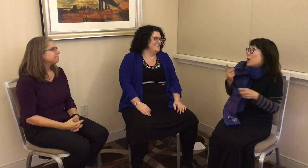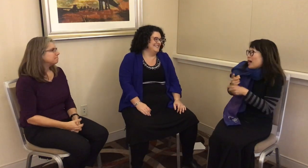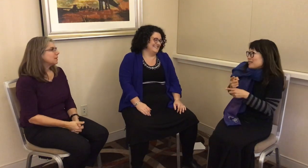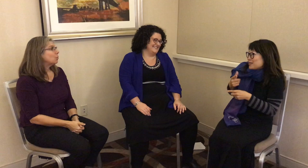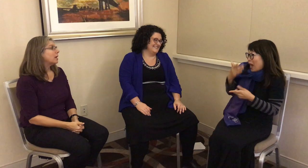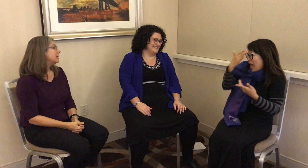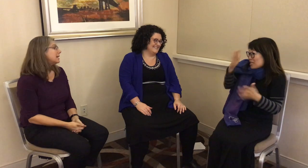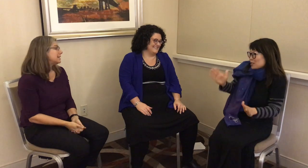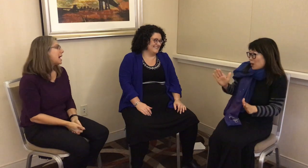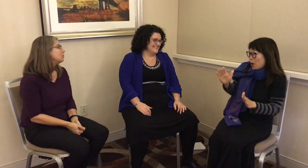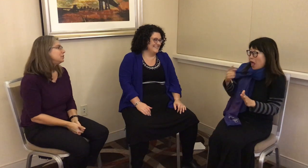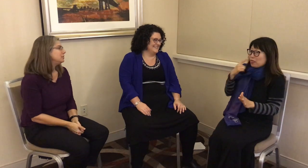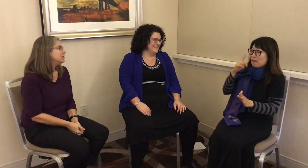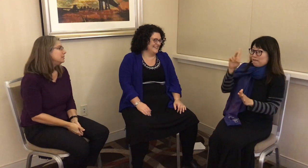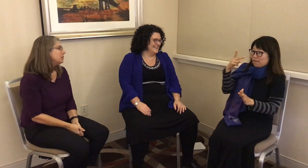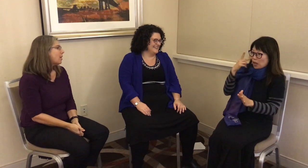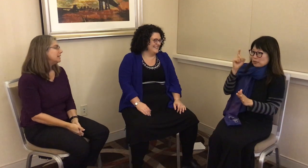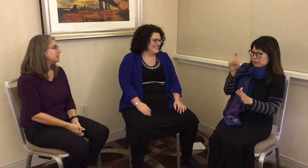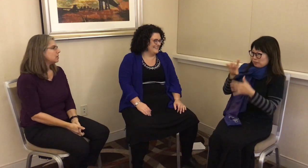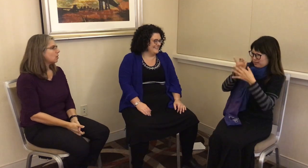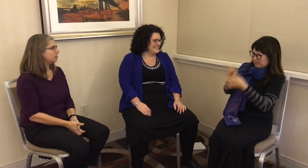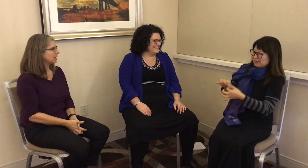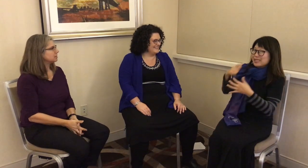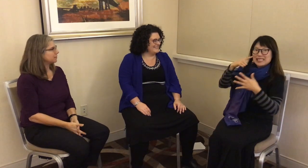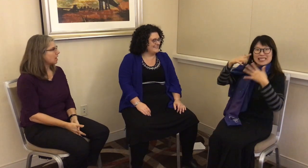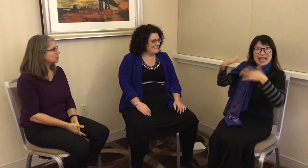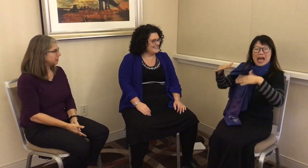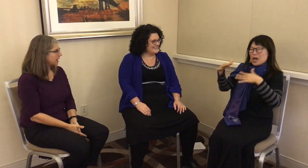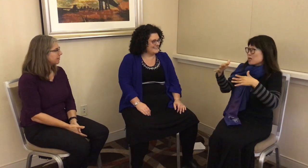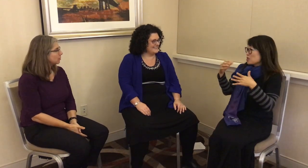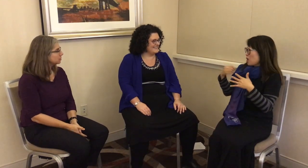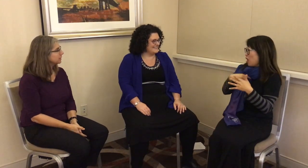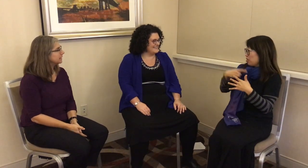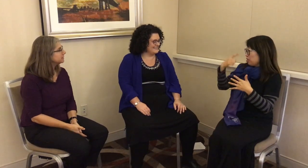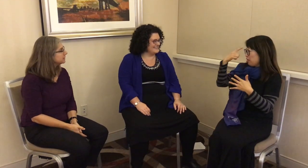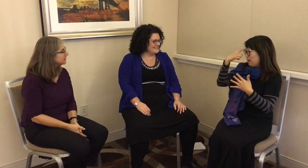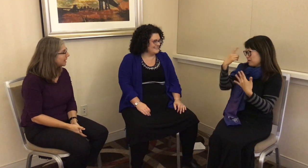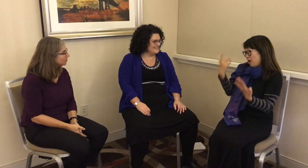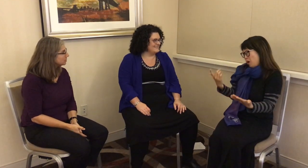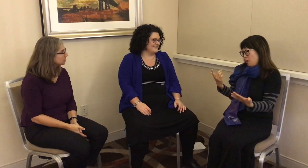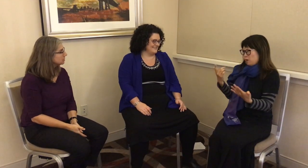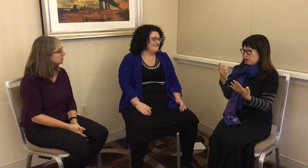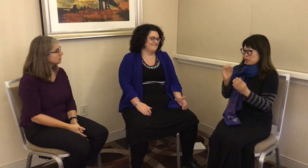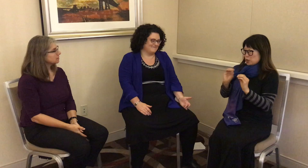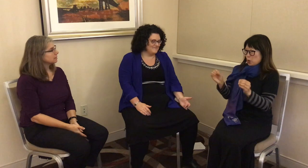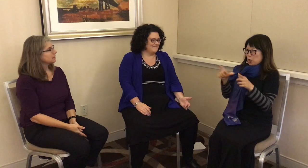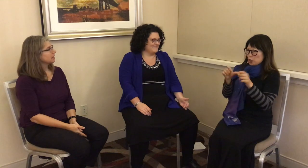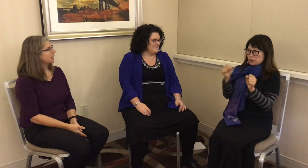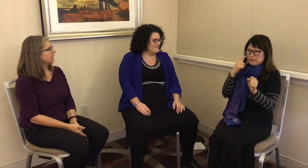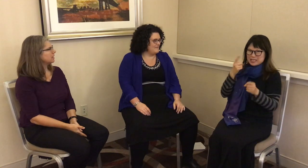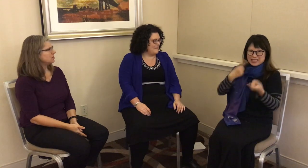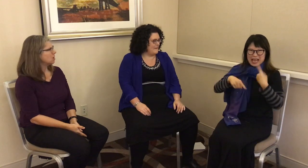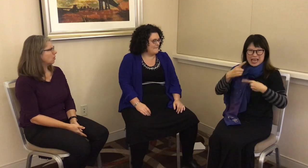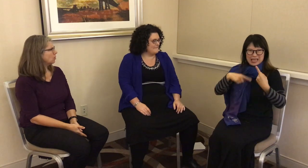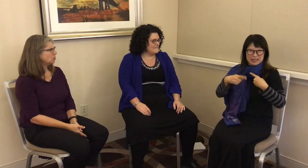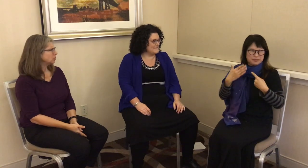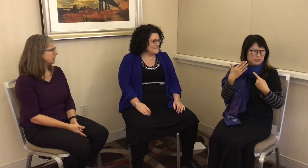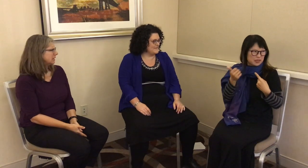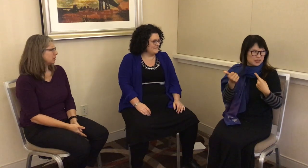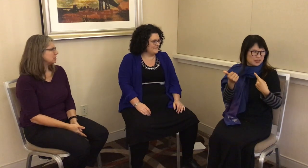L: Well, yes, I didn’t know because phonology, I thought, was related to sound and no linguist